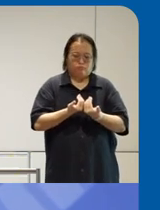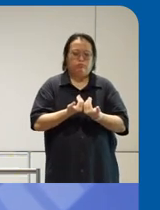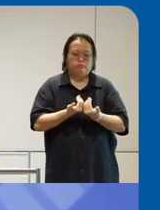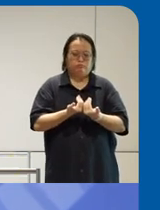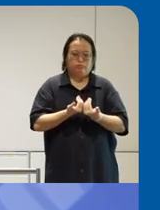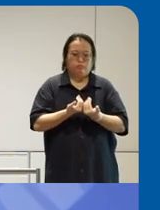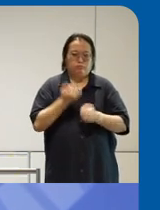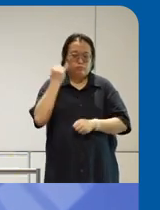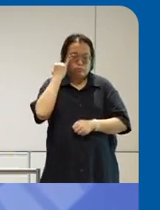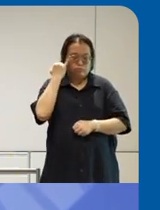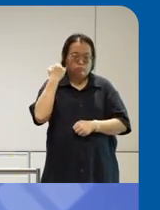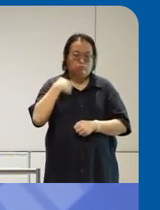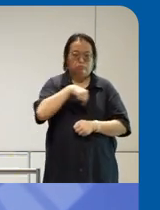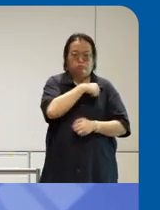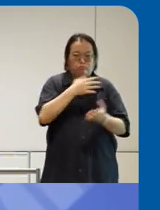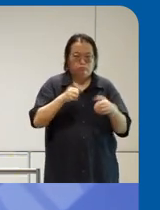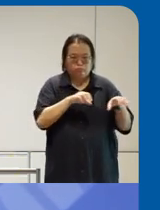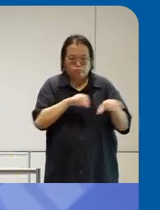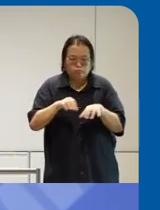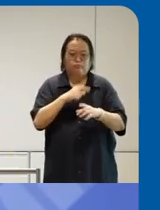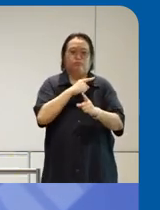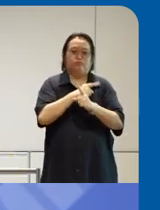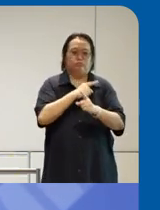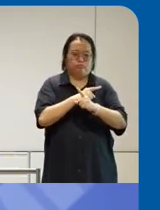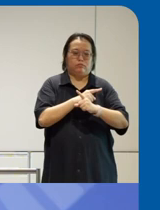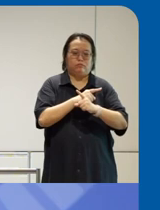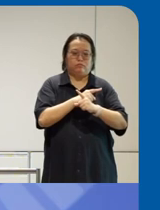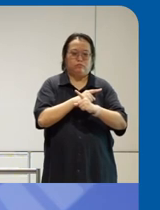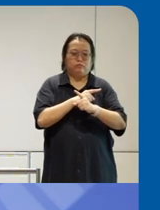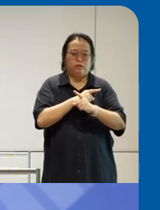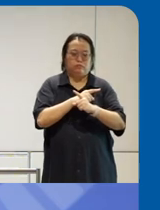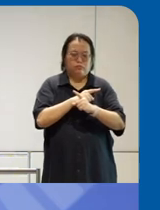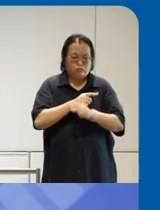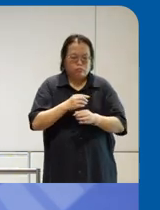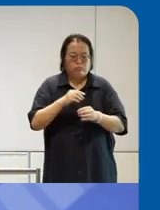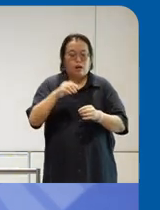we want to expand our Market reach to users of disabilities if we want to cater to other groups